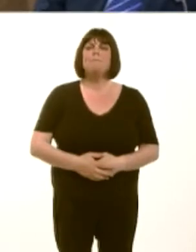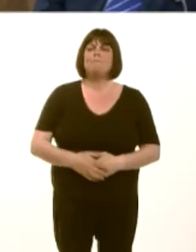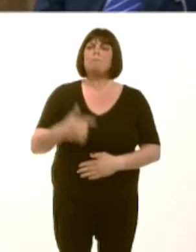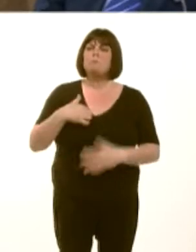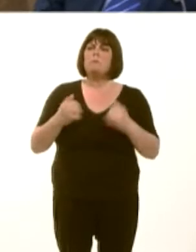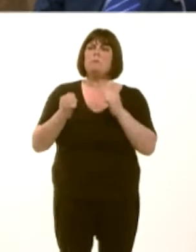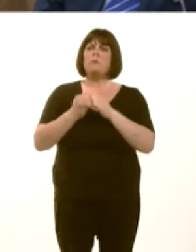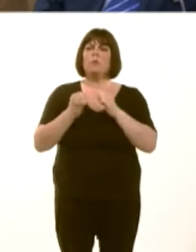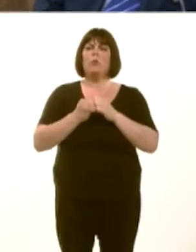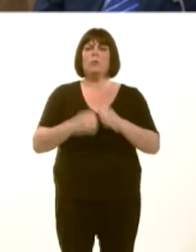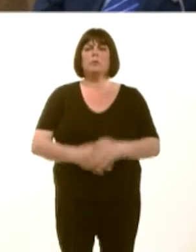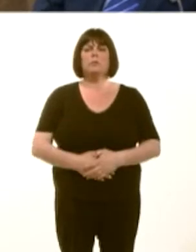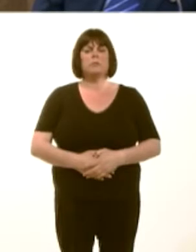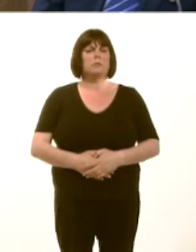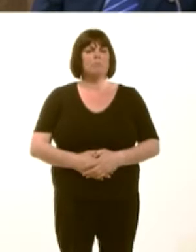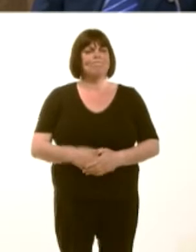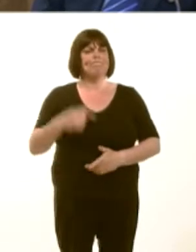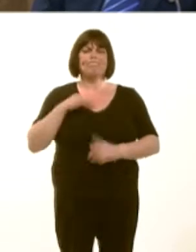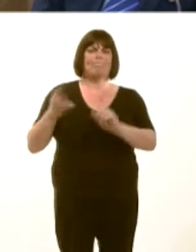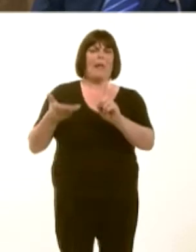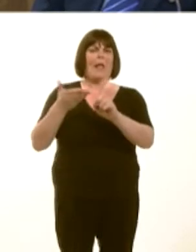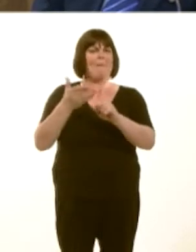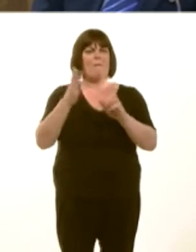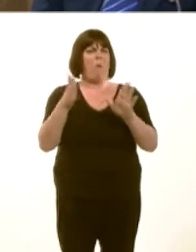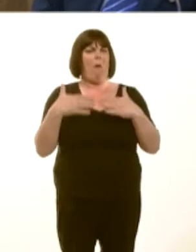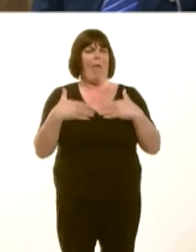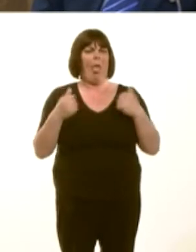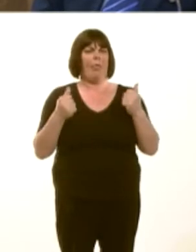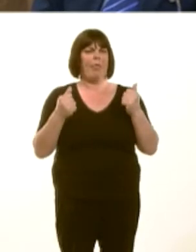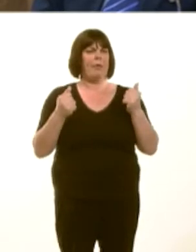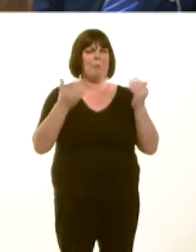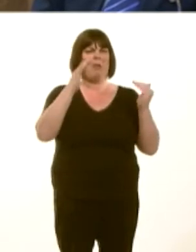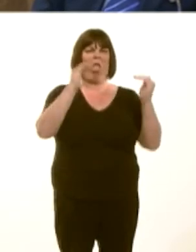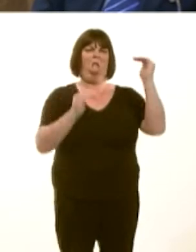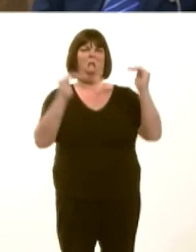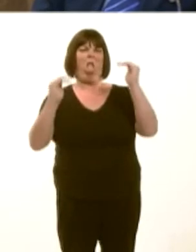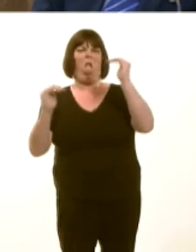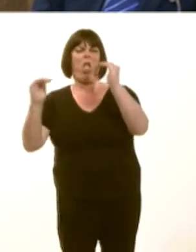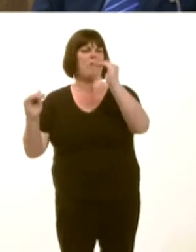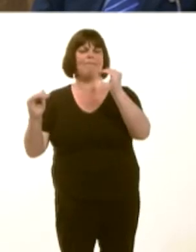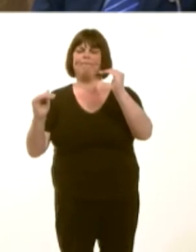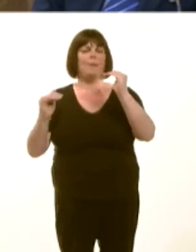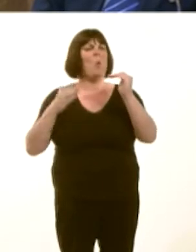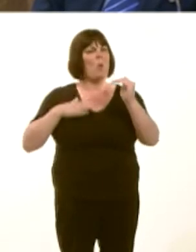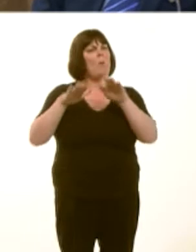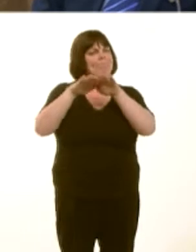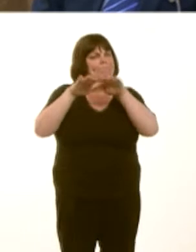It is not our intention to widen health inequalities in any part of Walesóindeed, exactly the opposite.